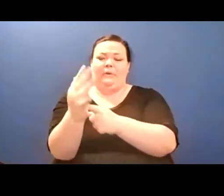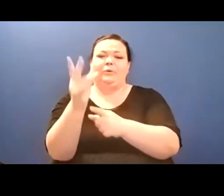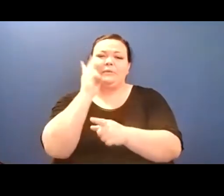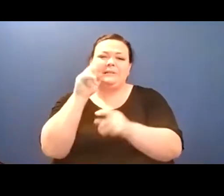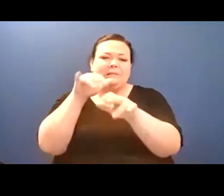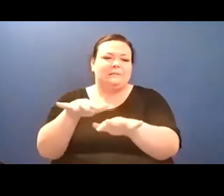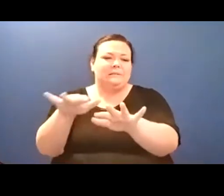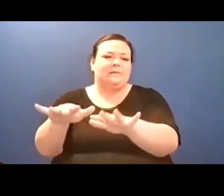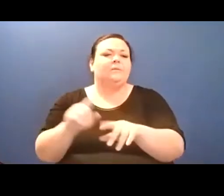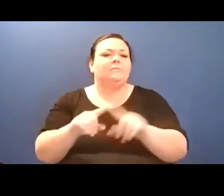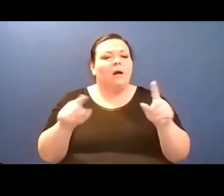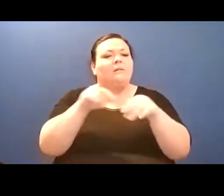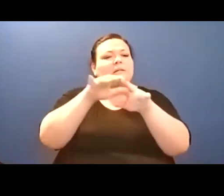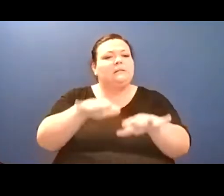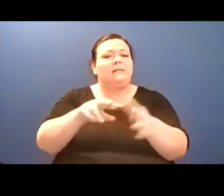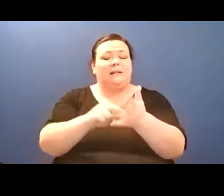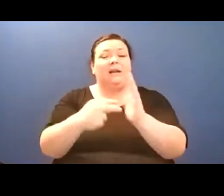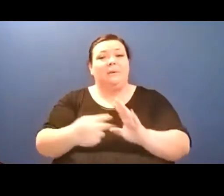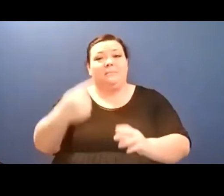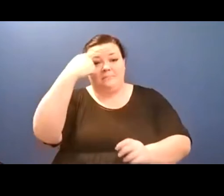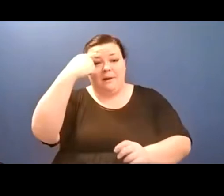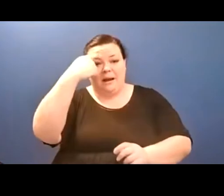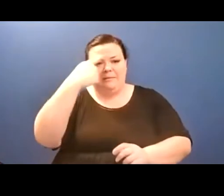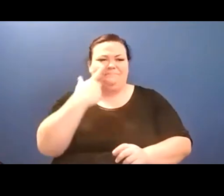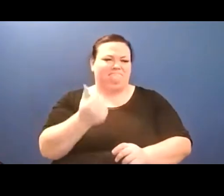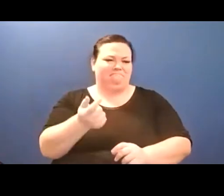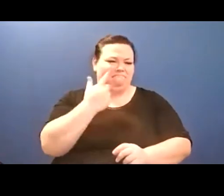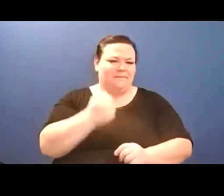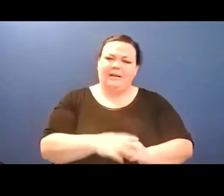You could have had visions, you could have had anything you wanted by means